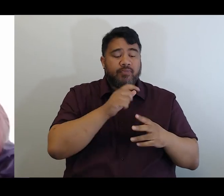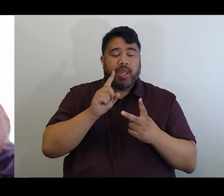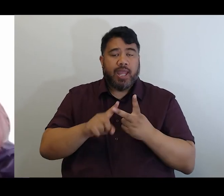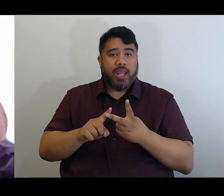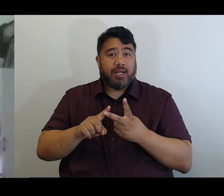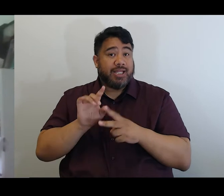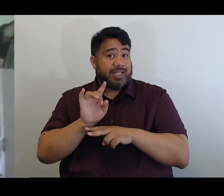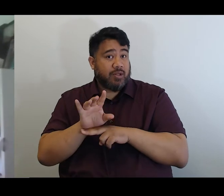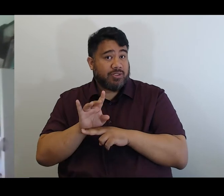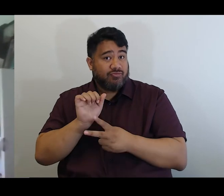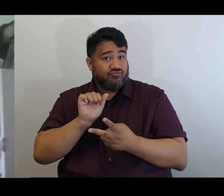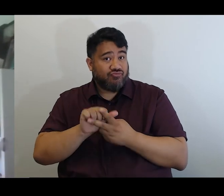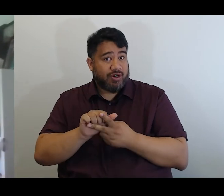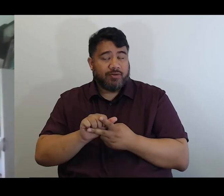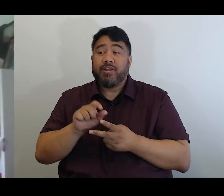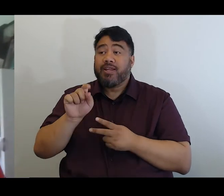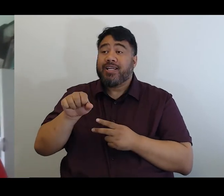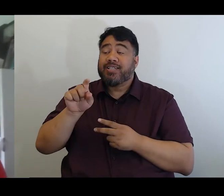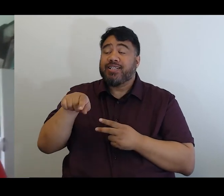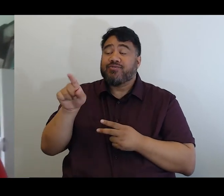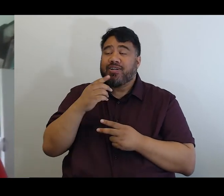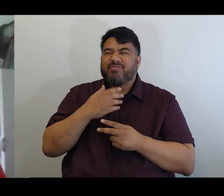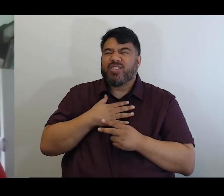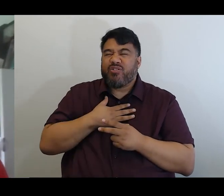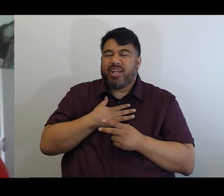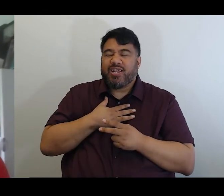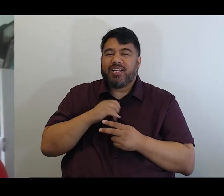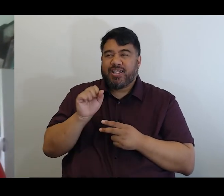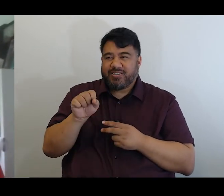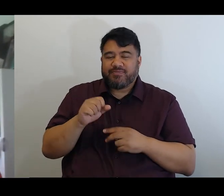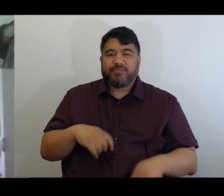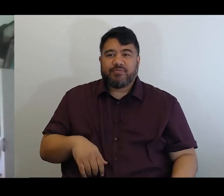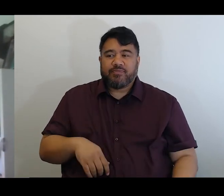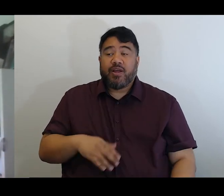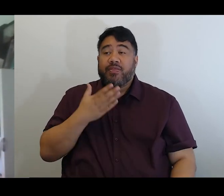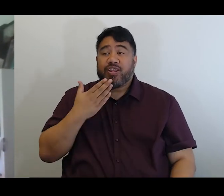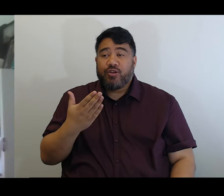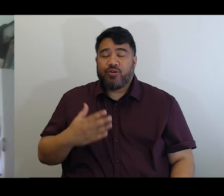Yes it is, sorry yes. Thank you, yes.